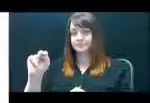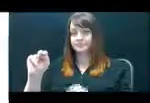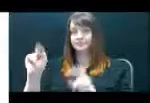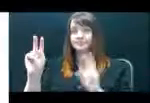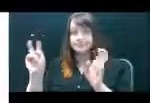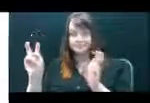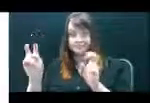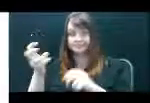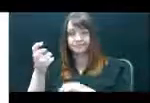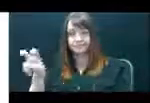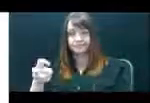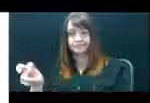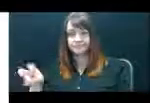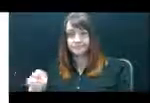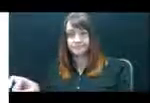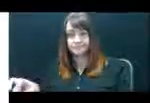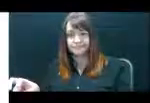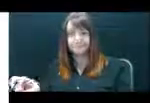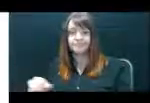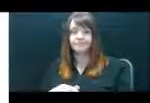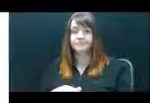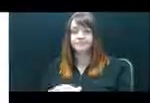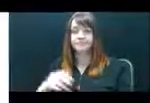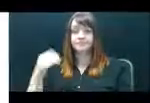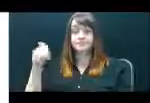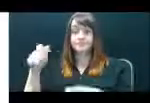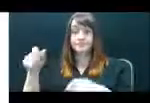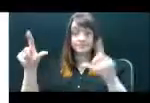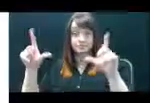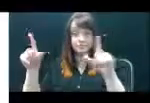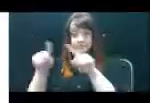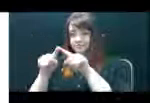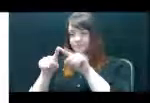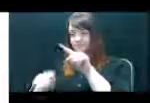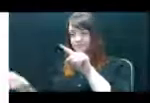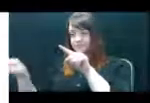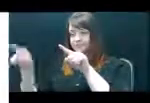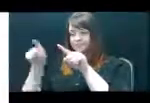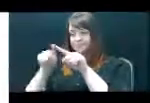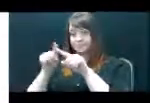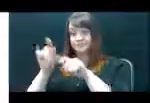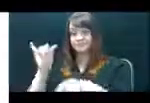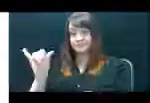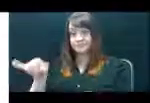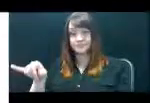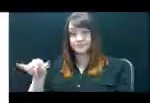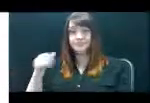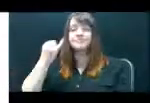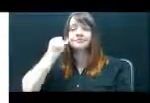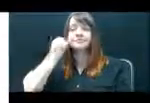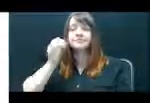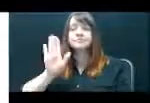and enlarged in the oval on the bottom right hand corner. If your presentation will cover